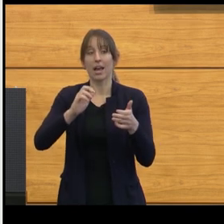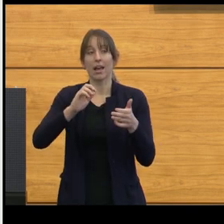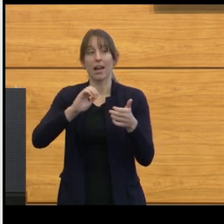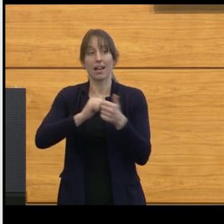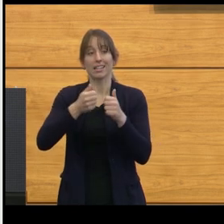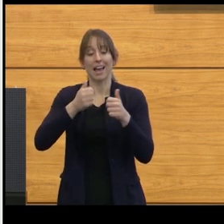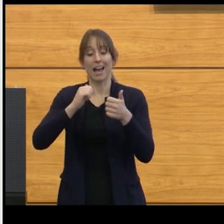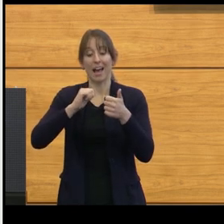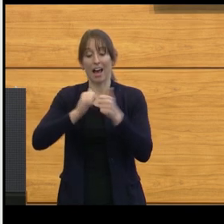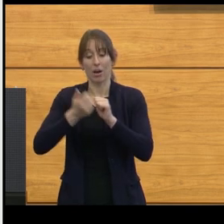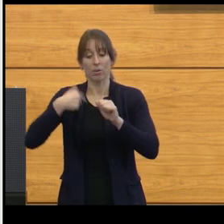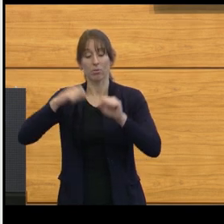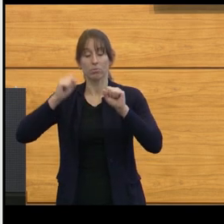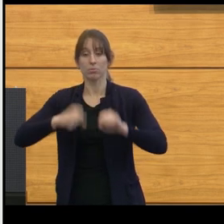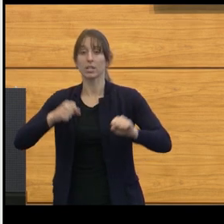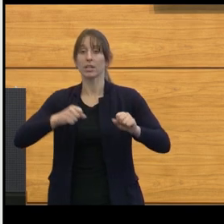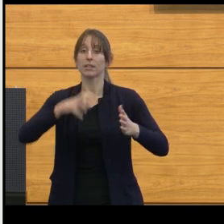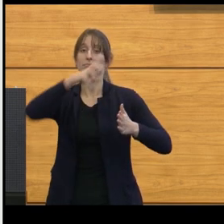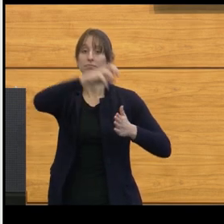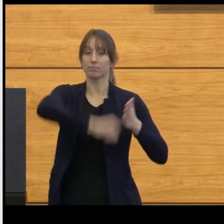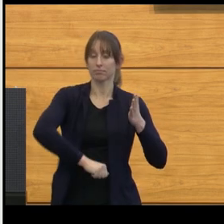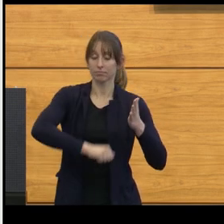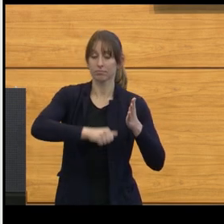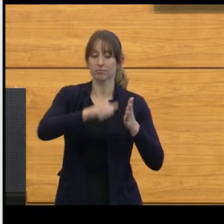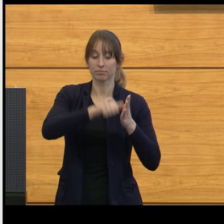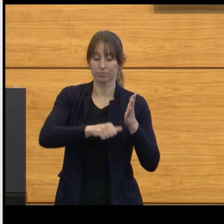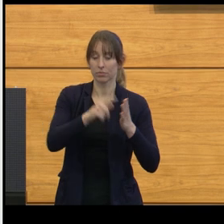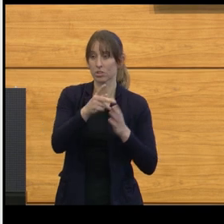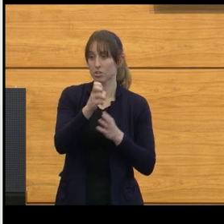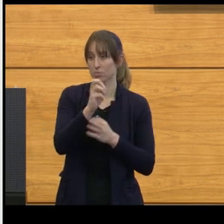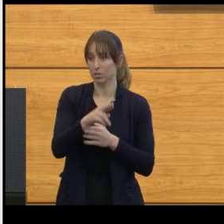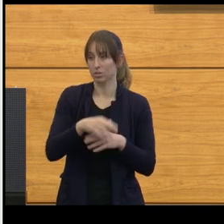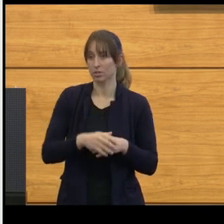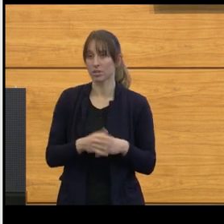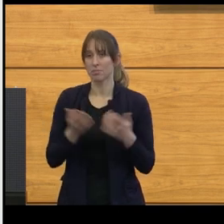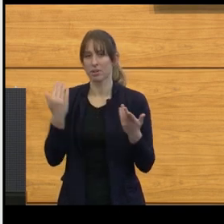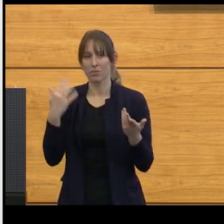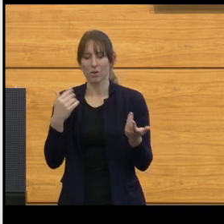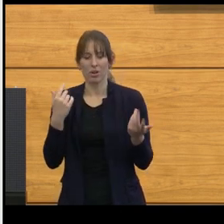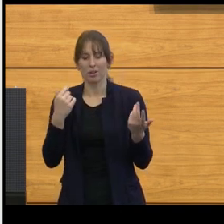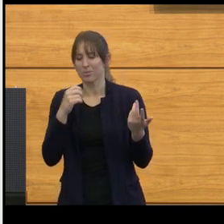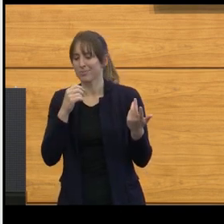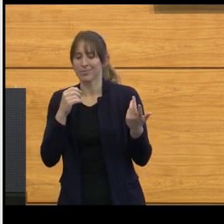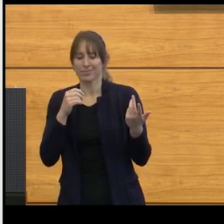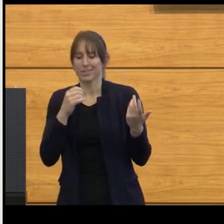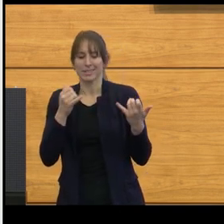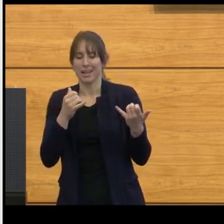No longer were we just talking about whether dark blue, or whether it had necrosis, or whether it had mutations.